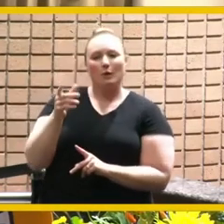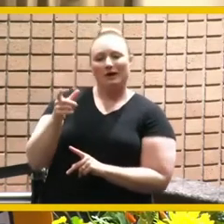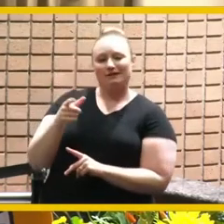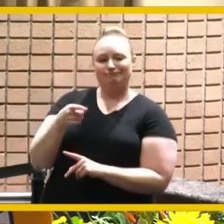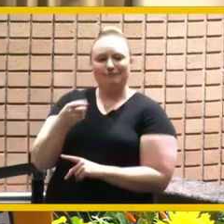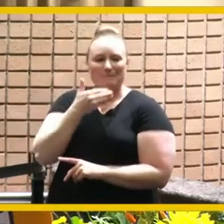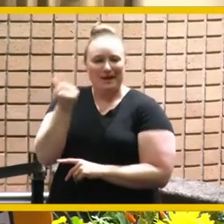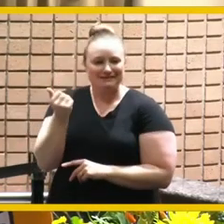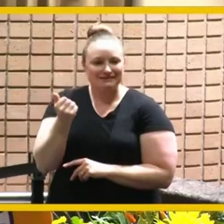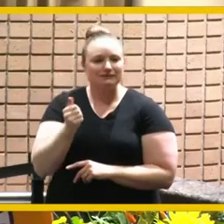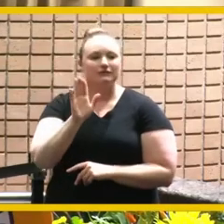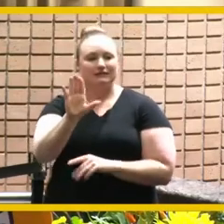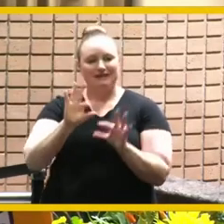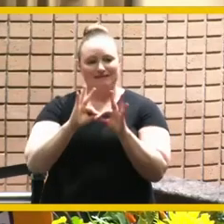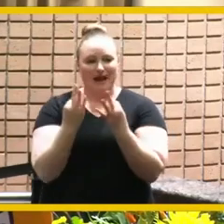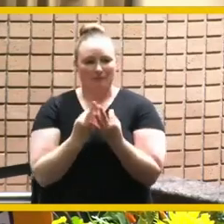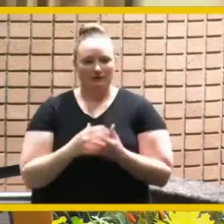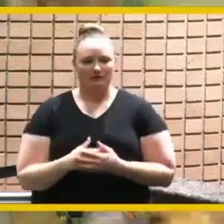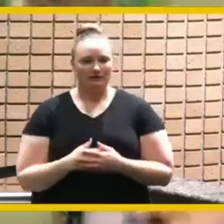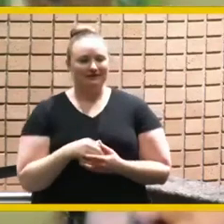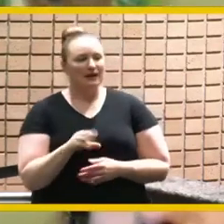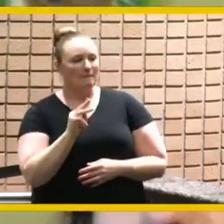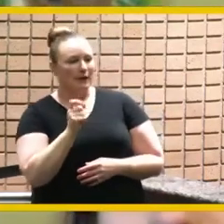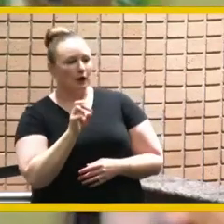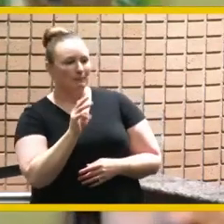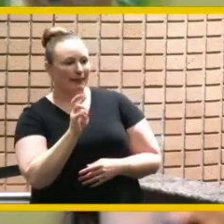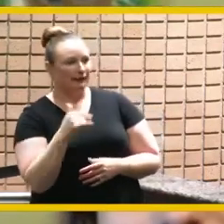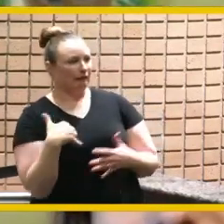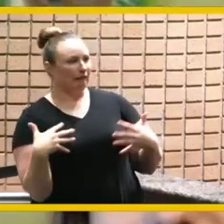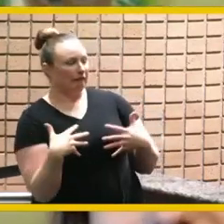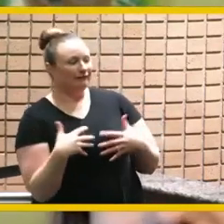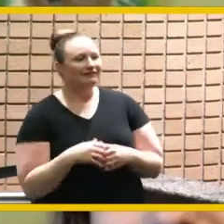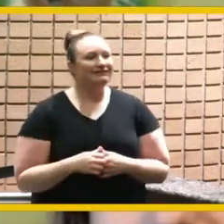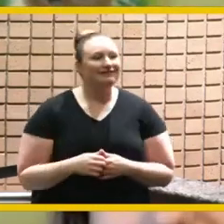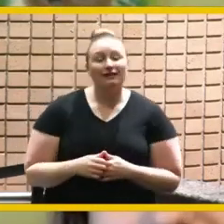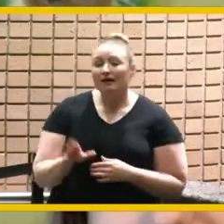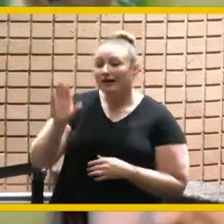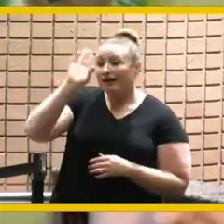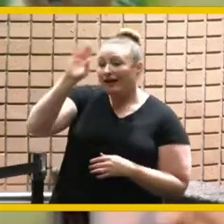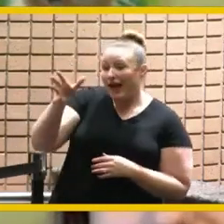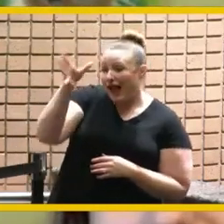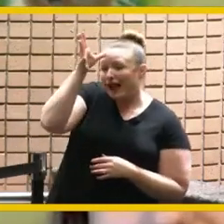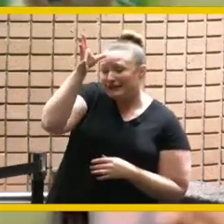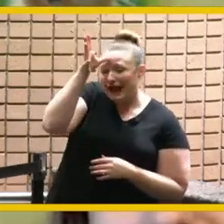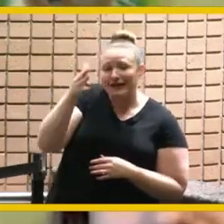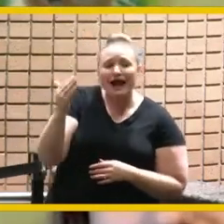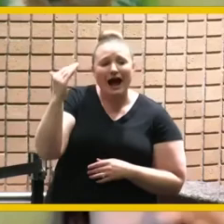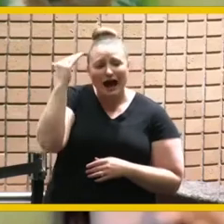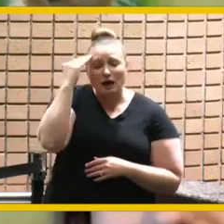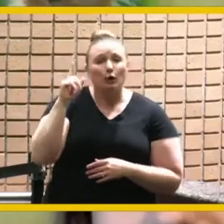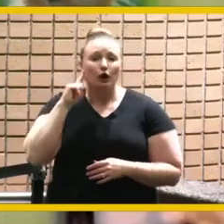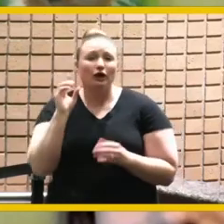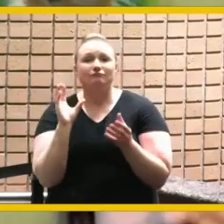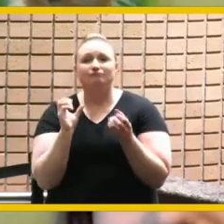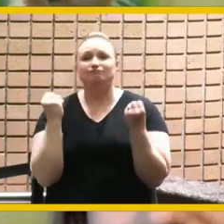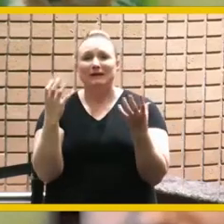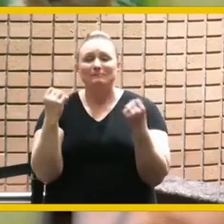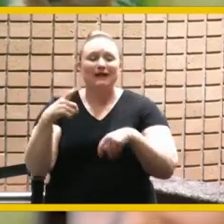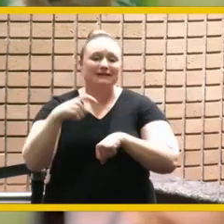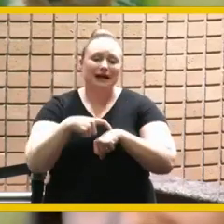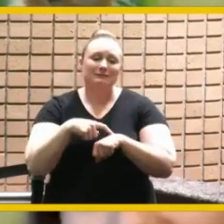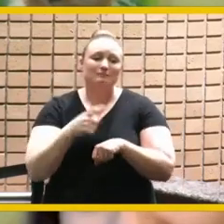his family hey dad i know you've heard this a million times but we are all so proud of you and